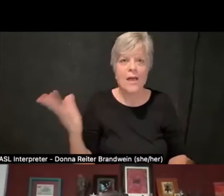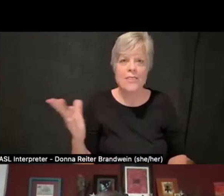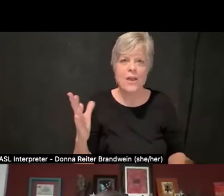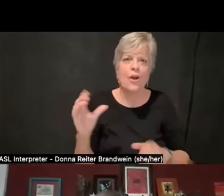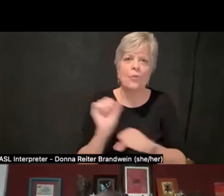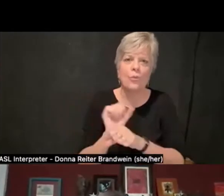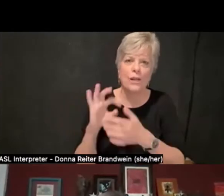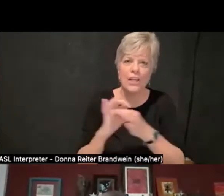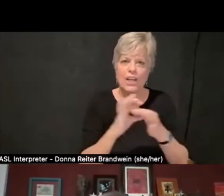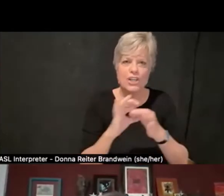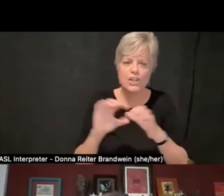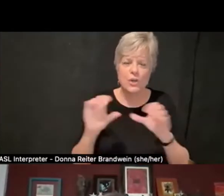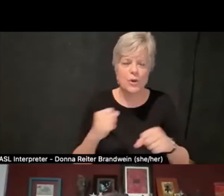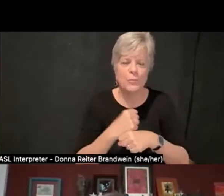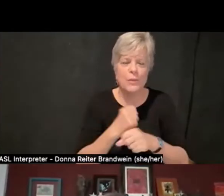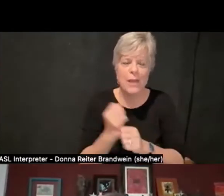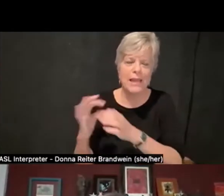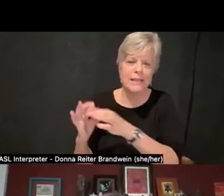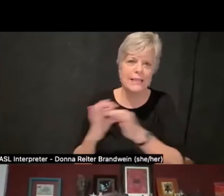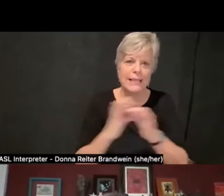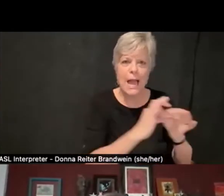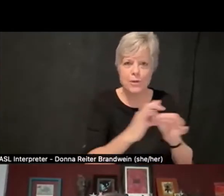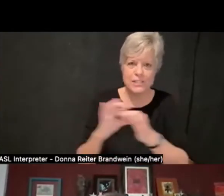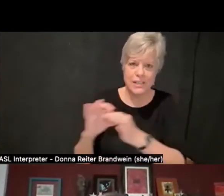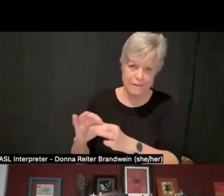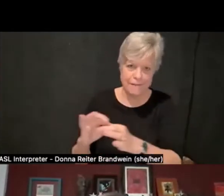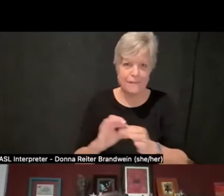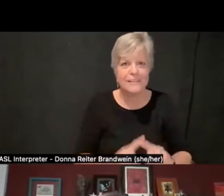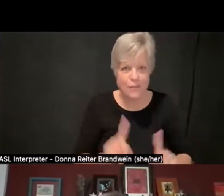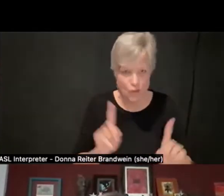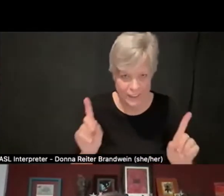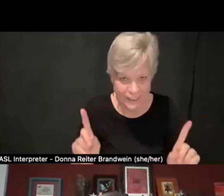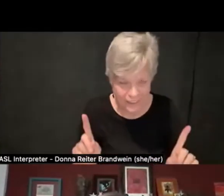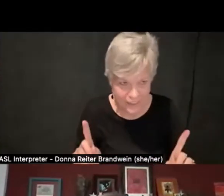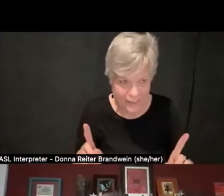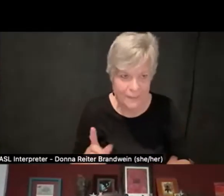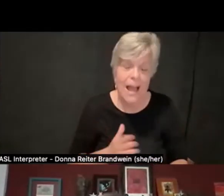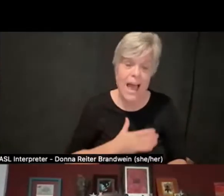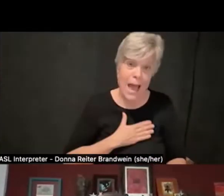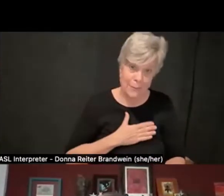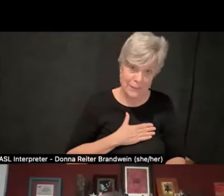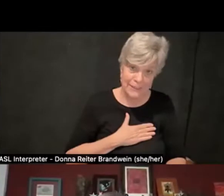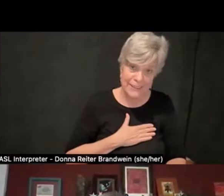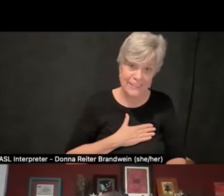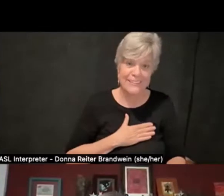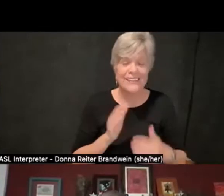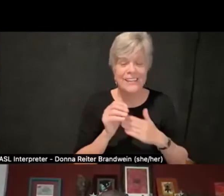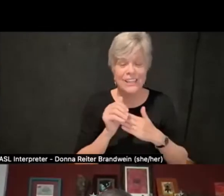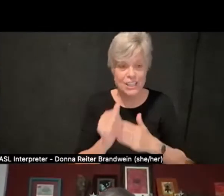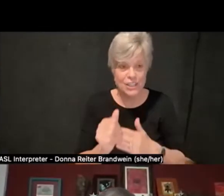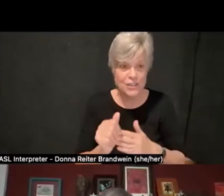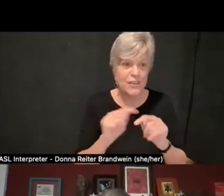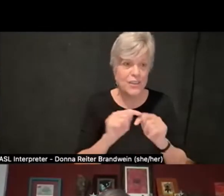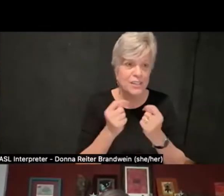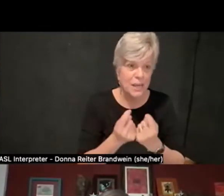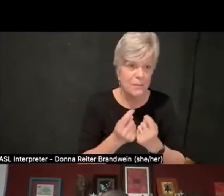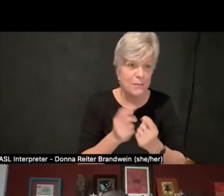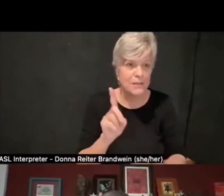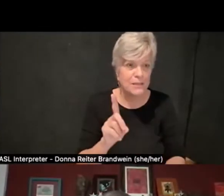Happily, the leadership and team of the Disability Resources Center at Syracuse University